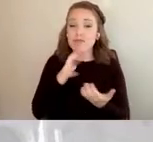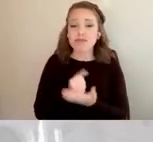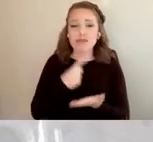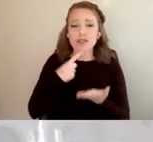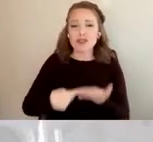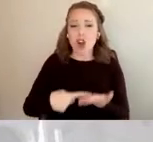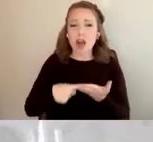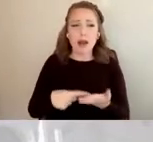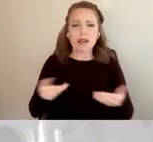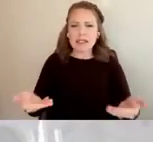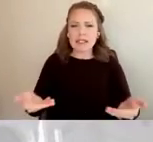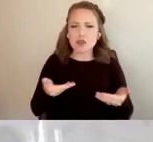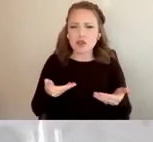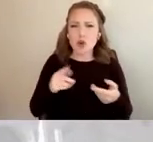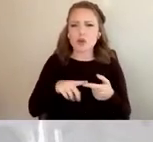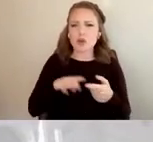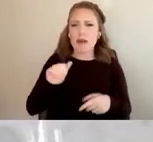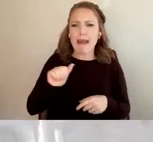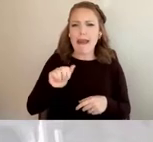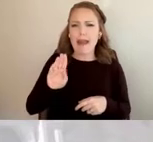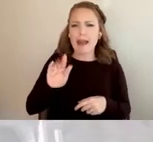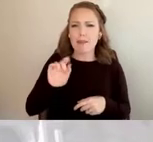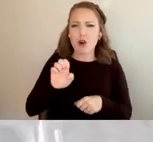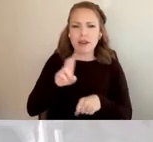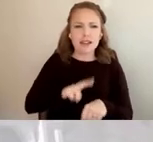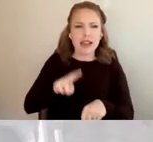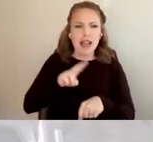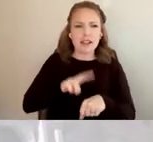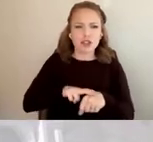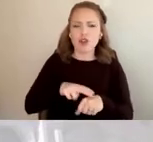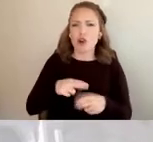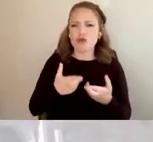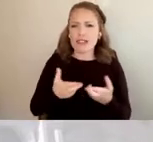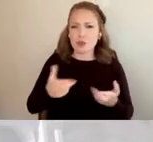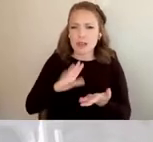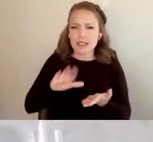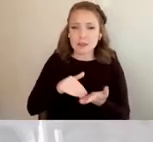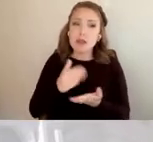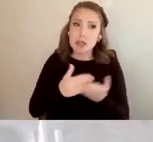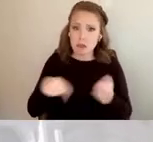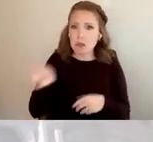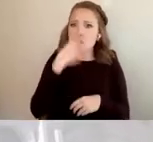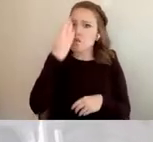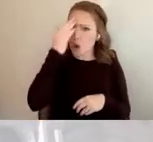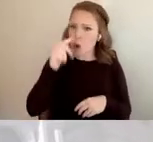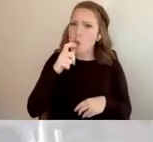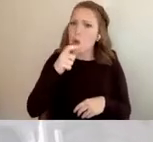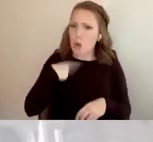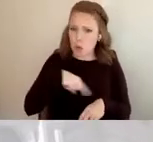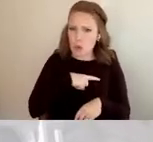ABLE National Resource Center. Some of you are very familiar with us but we just have a few slides and we'll have some new information.